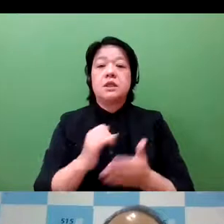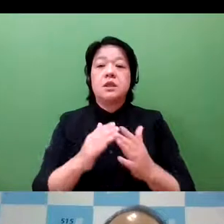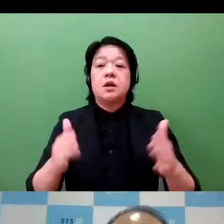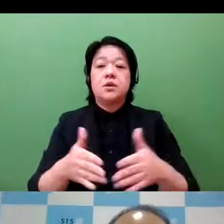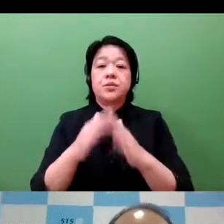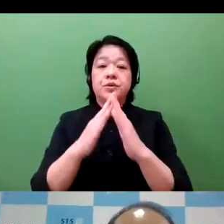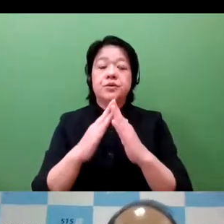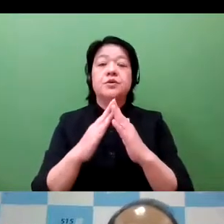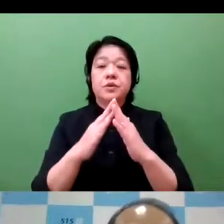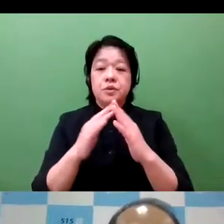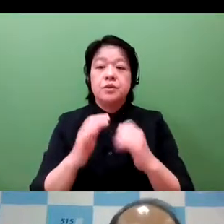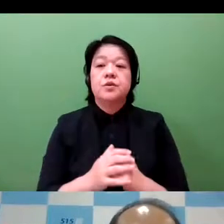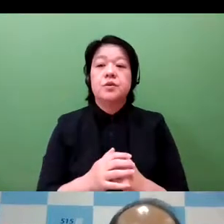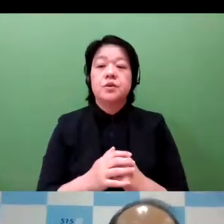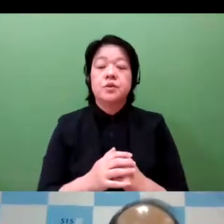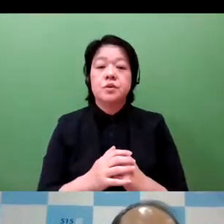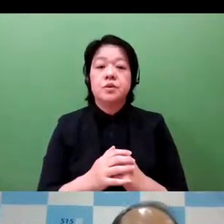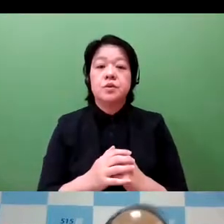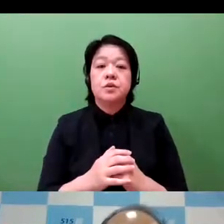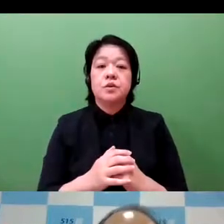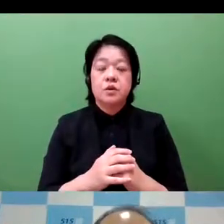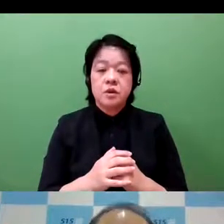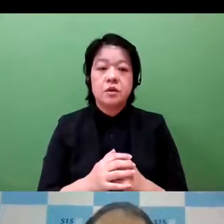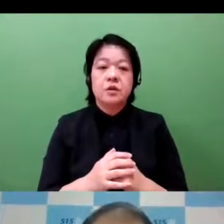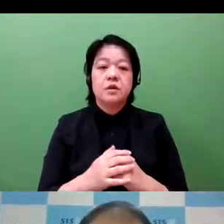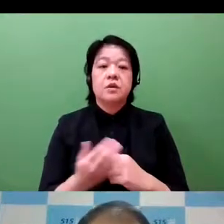And we have an IP committee that has been installed.